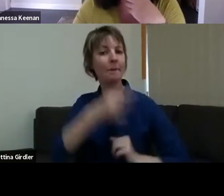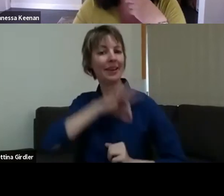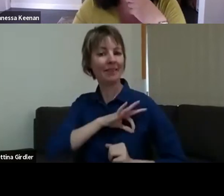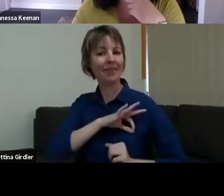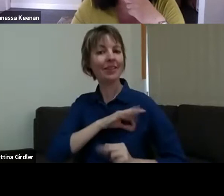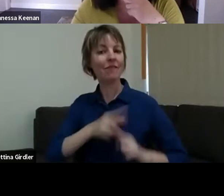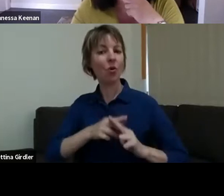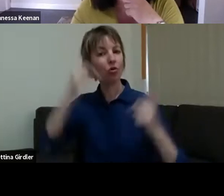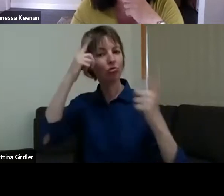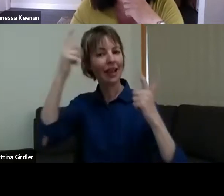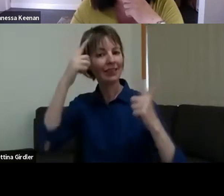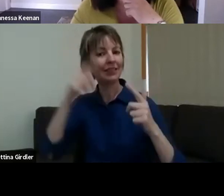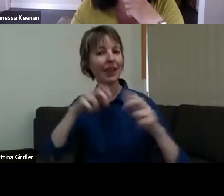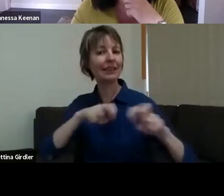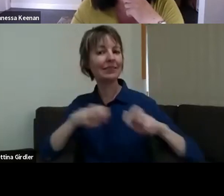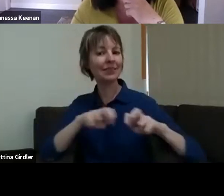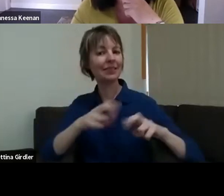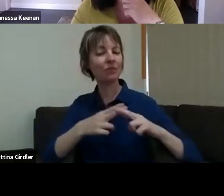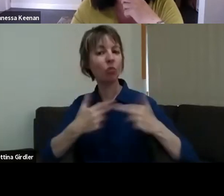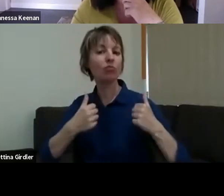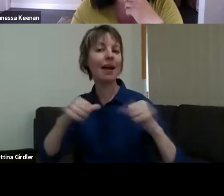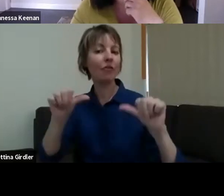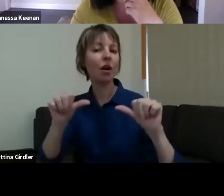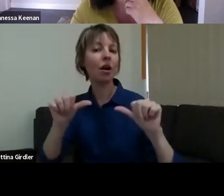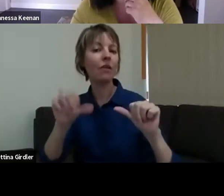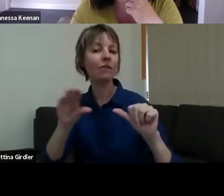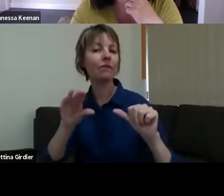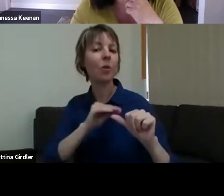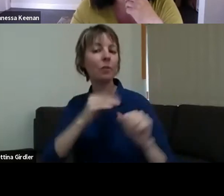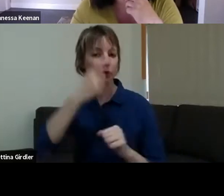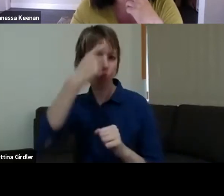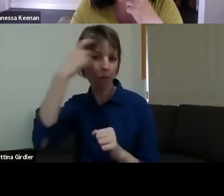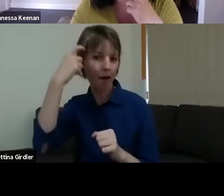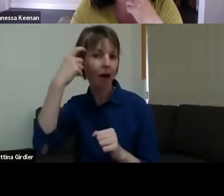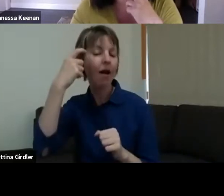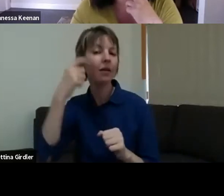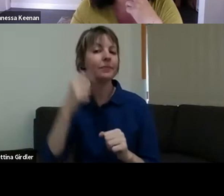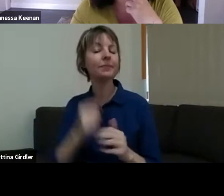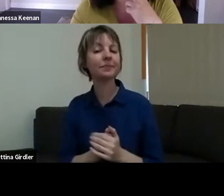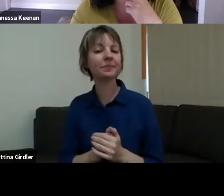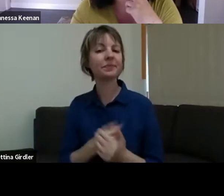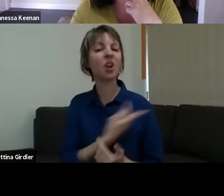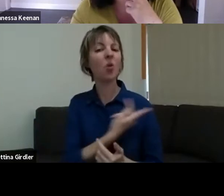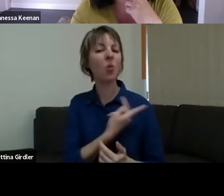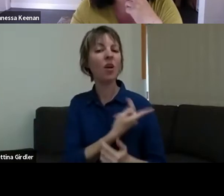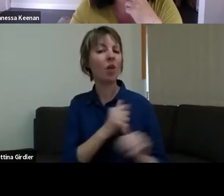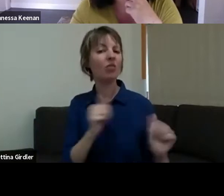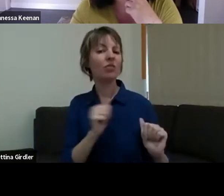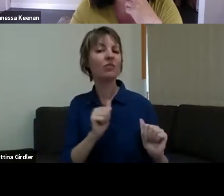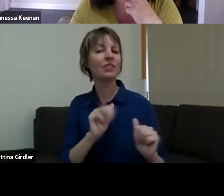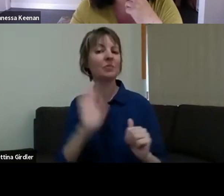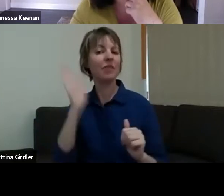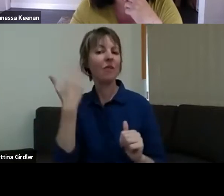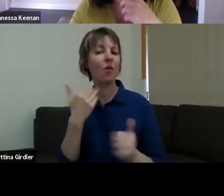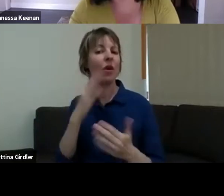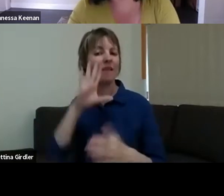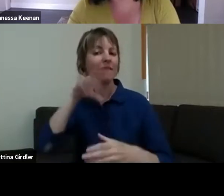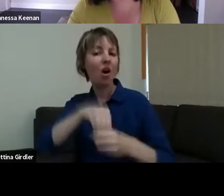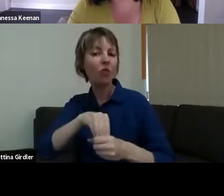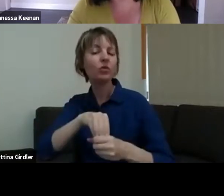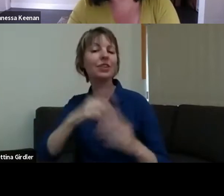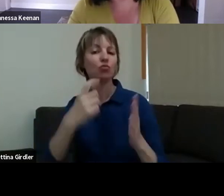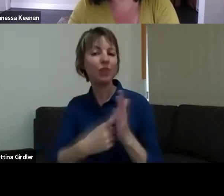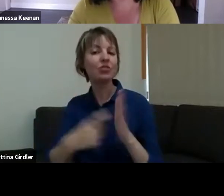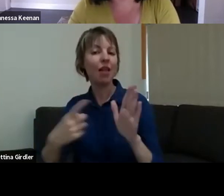creative activities for recovering from trauma, and we've both been